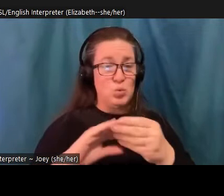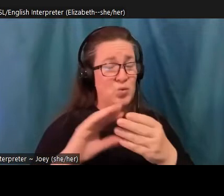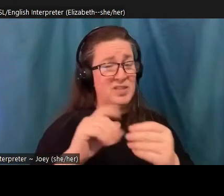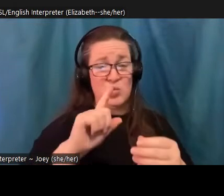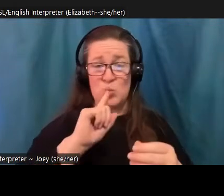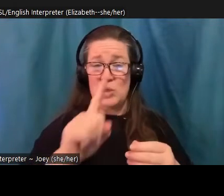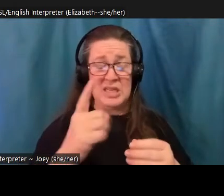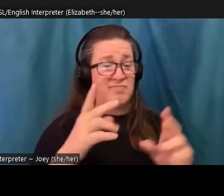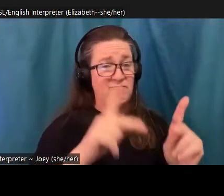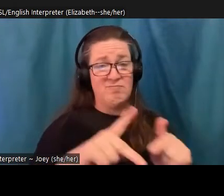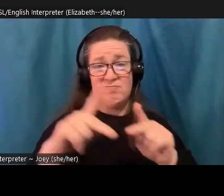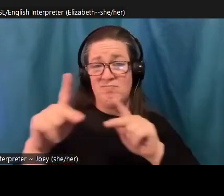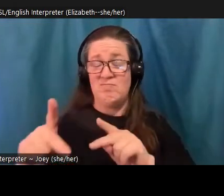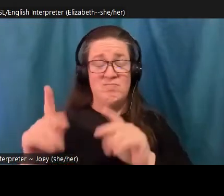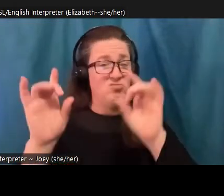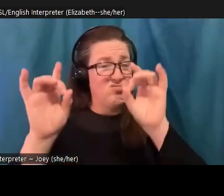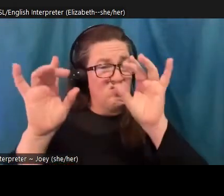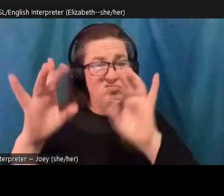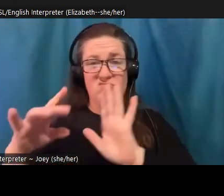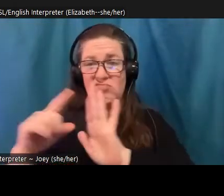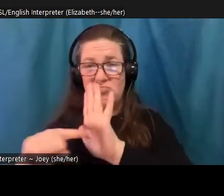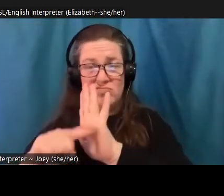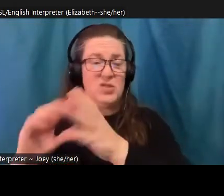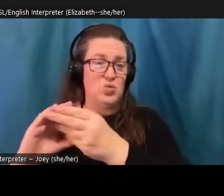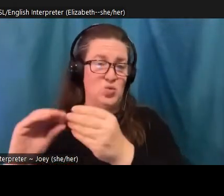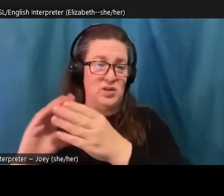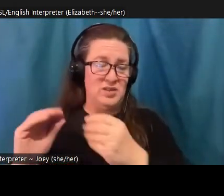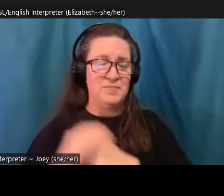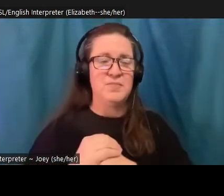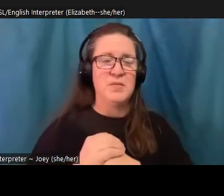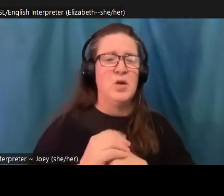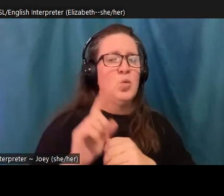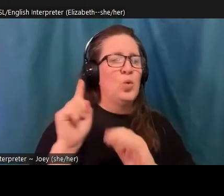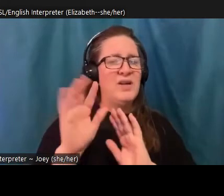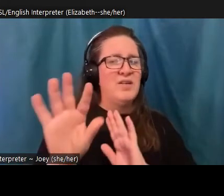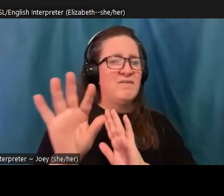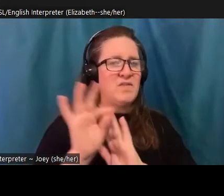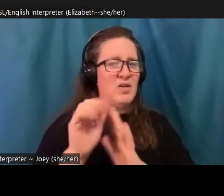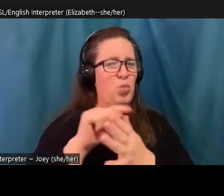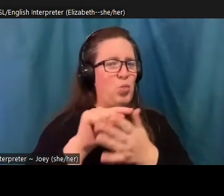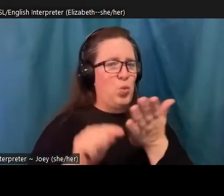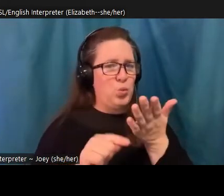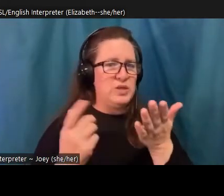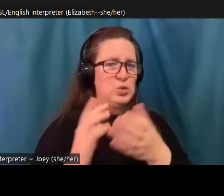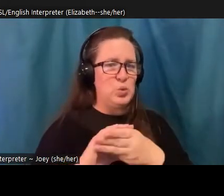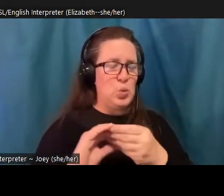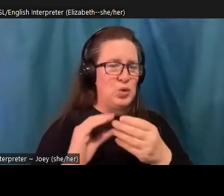to the to the same extent. So, you know, where do you go to find this? You don't actually have to be an expert researcher. There are groups out there that